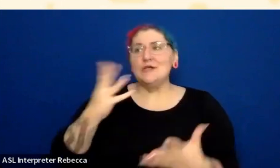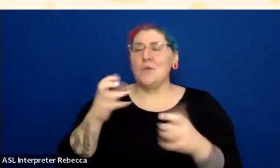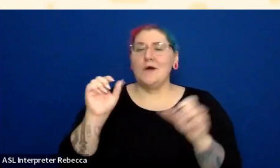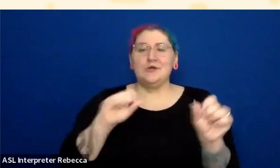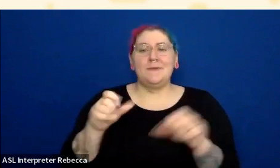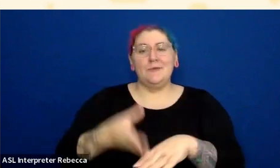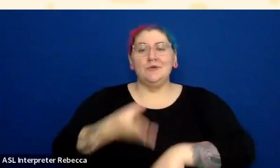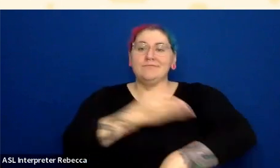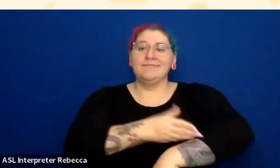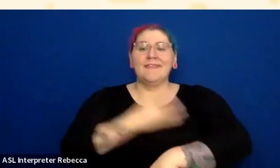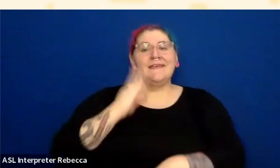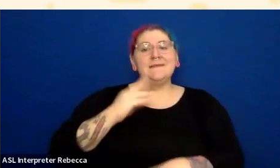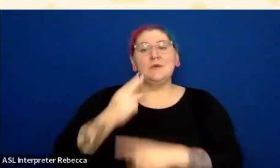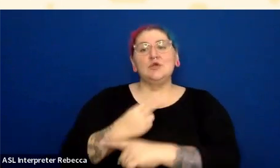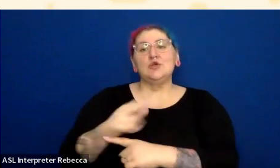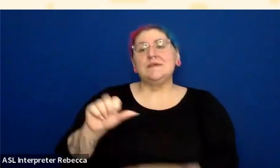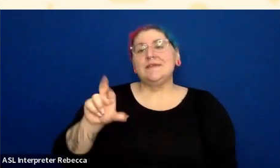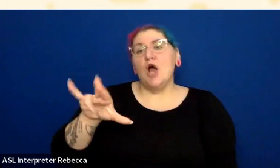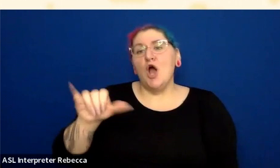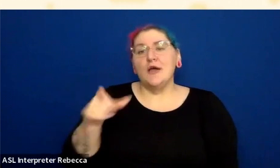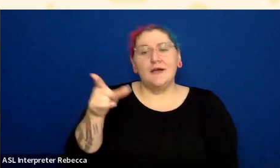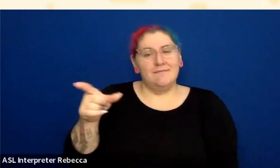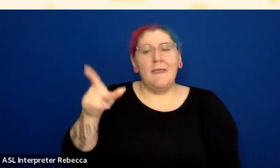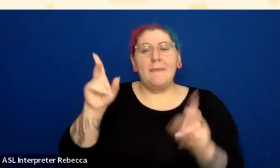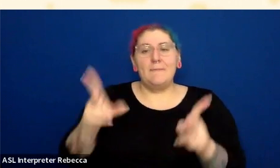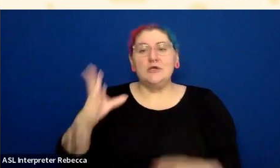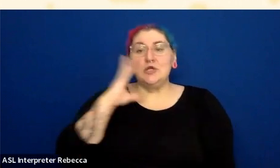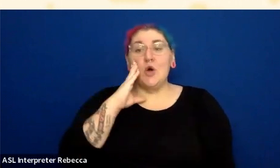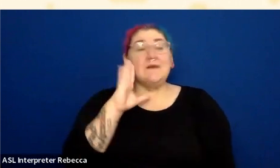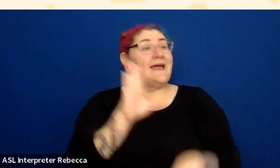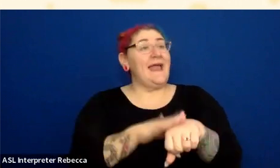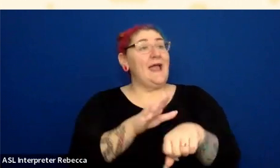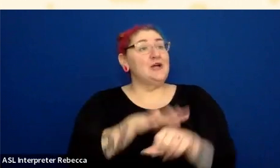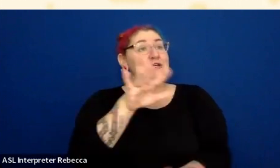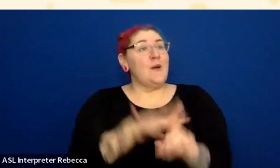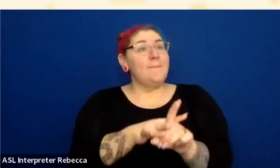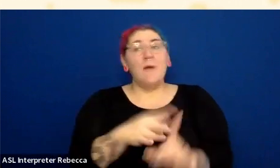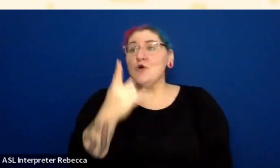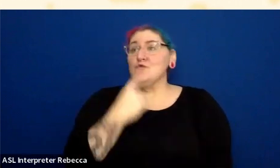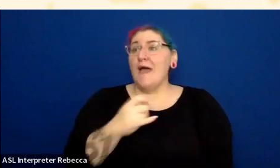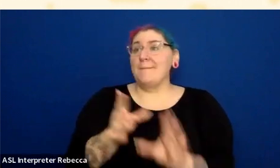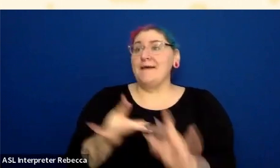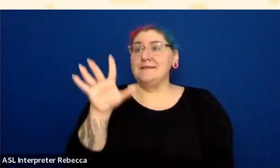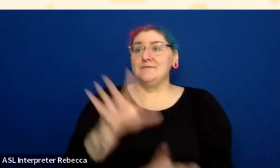to make sure that somebody knows, for example, it's in an error state, and has that error message read. But that would be in addition to all of those color